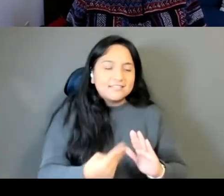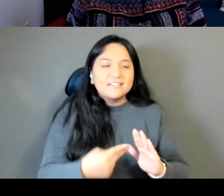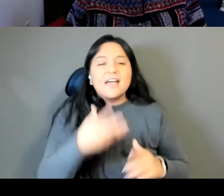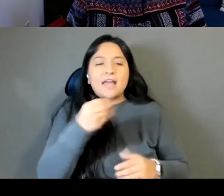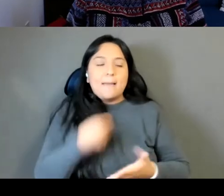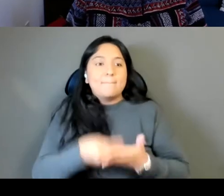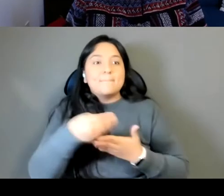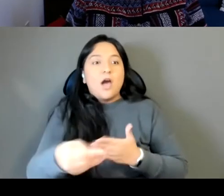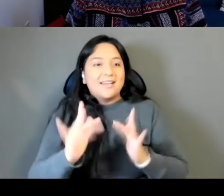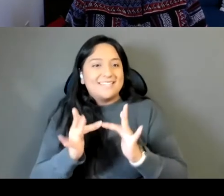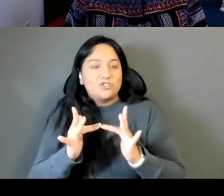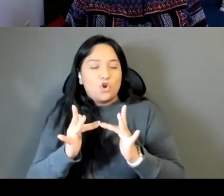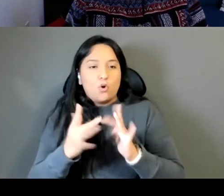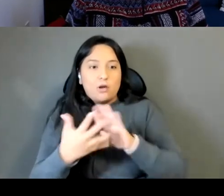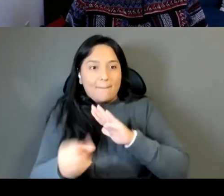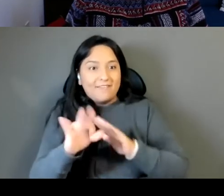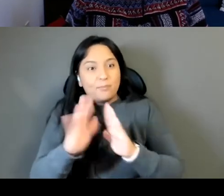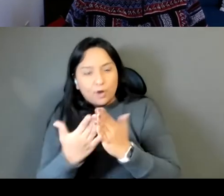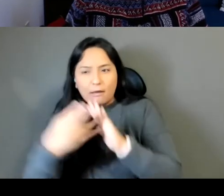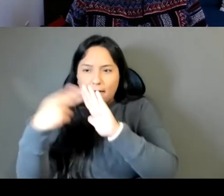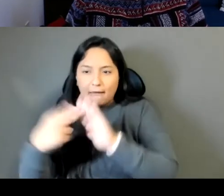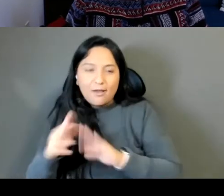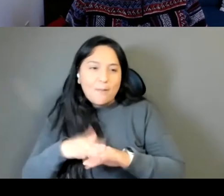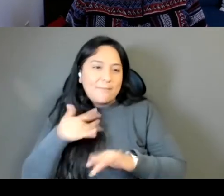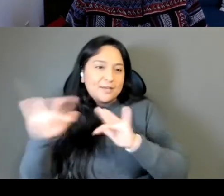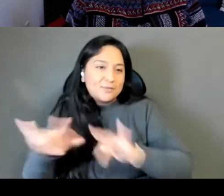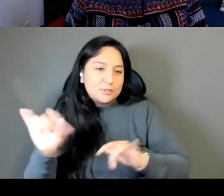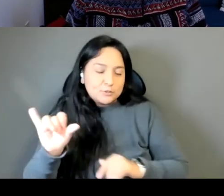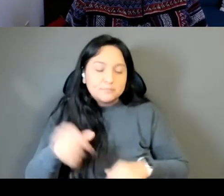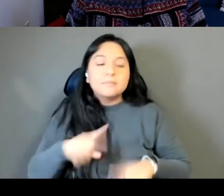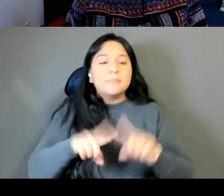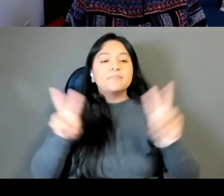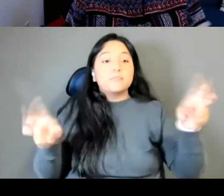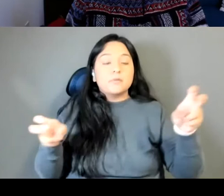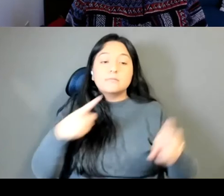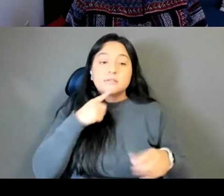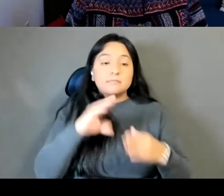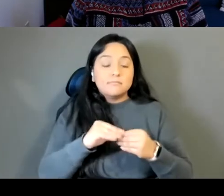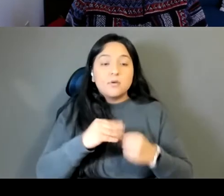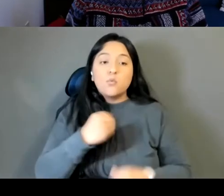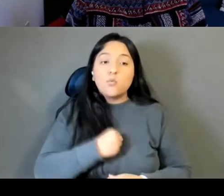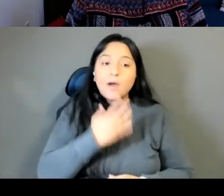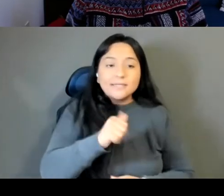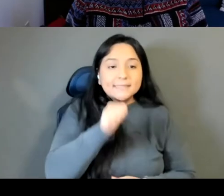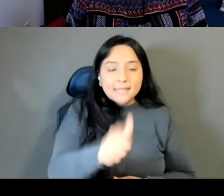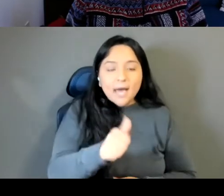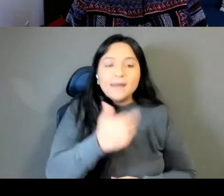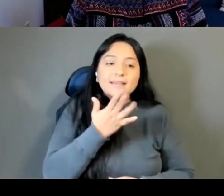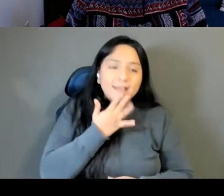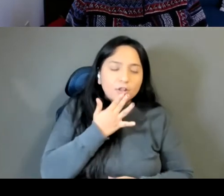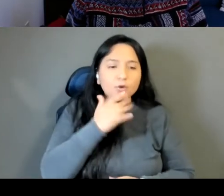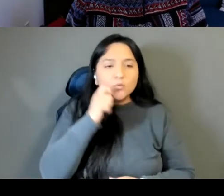The quote is whiteness is not a color or a race or an ethnicity but a construct of power,